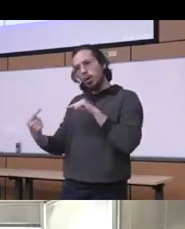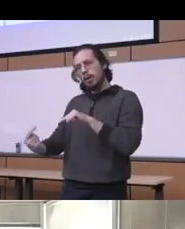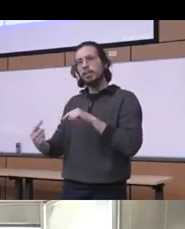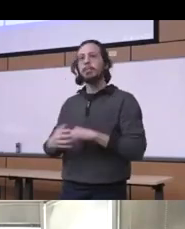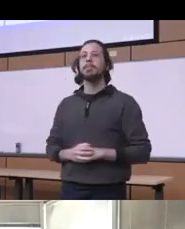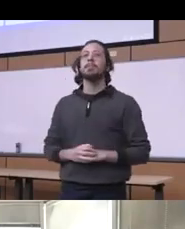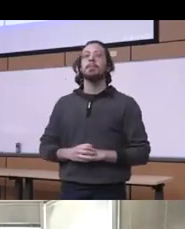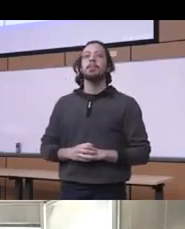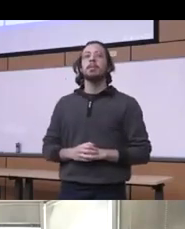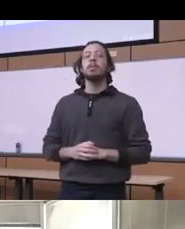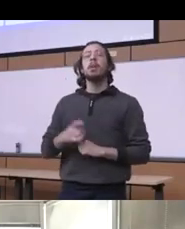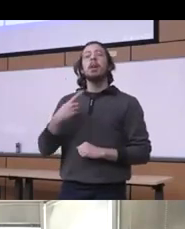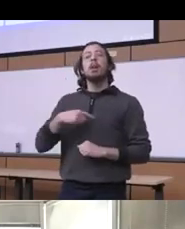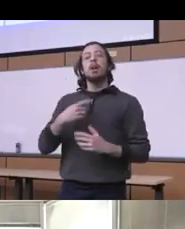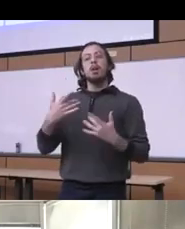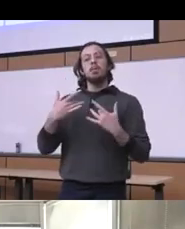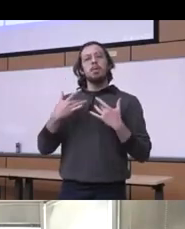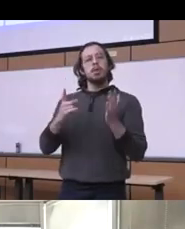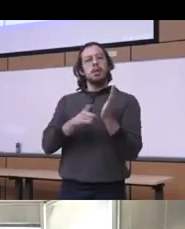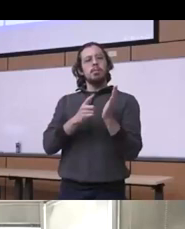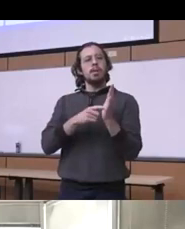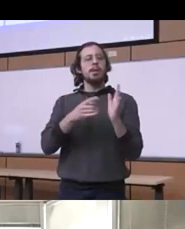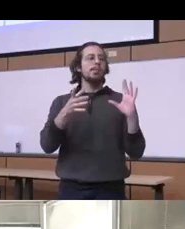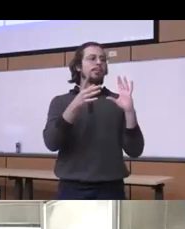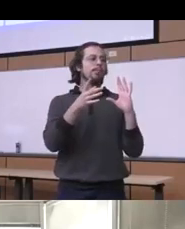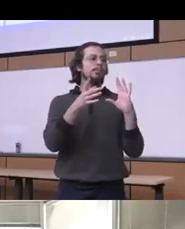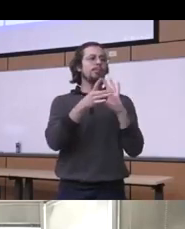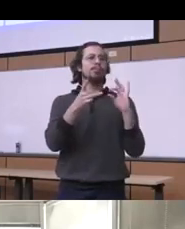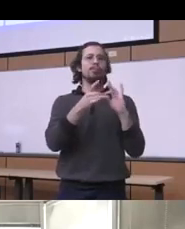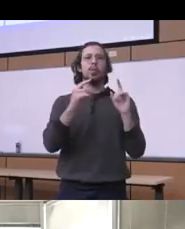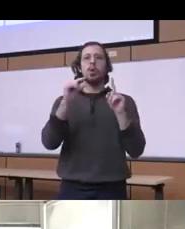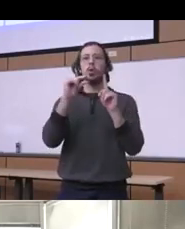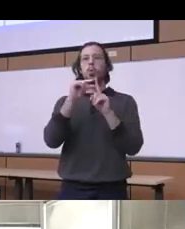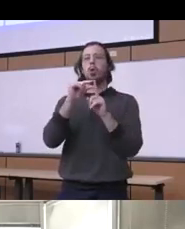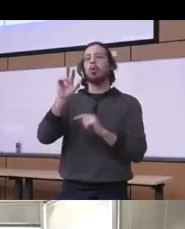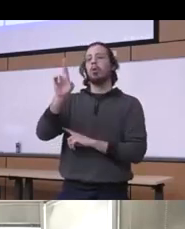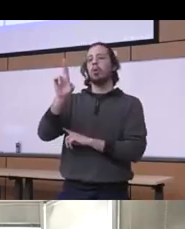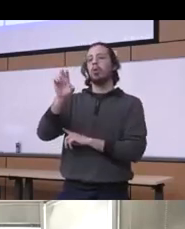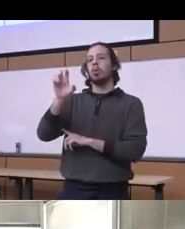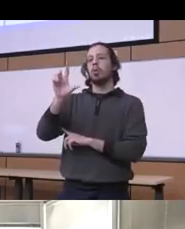we tend to really kind of sometimes use the word the patient tree Labs you know and and we have